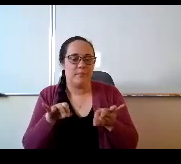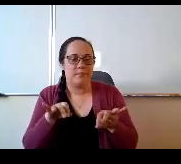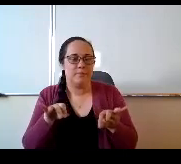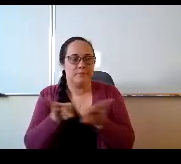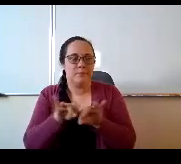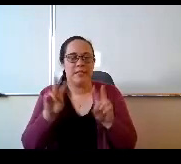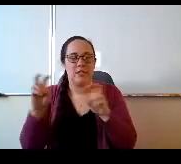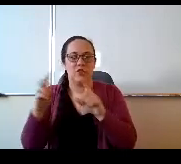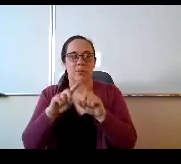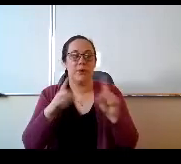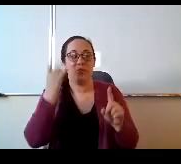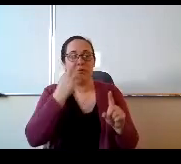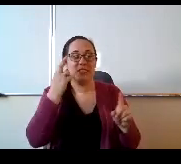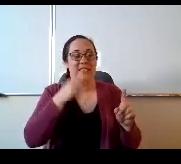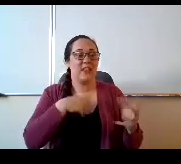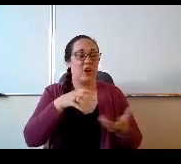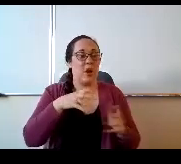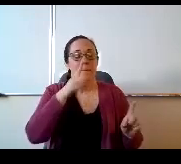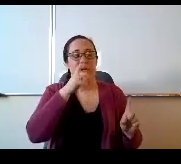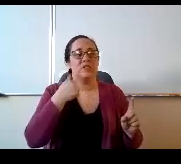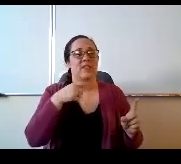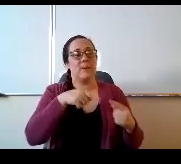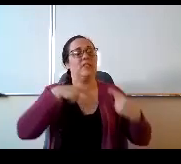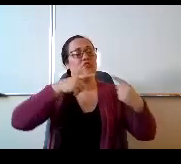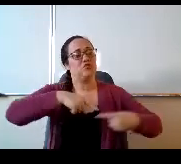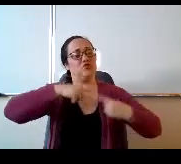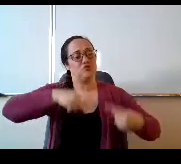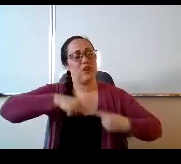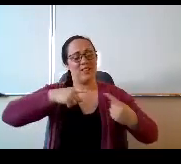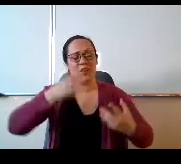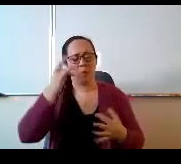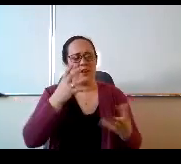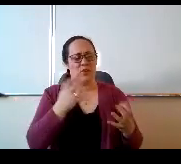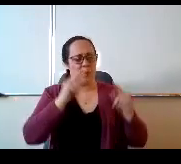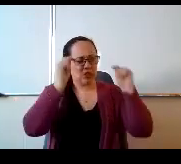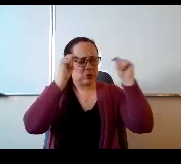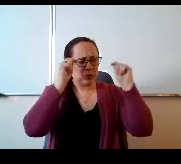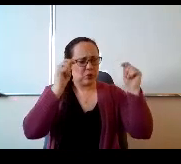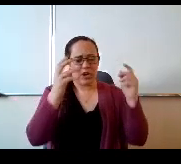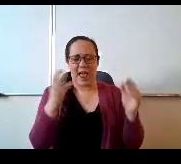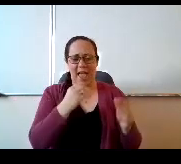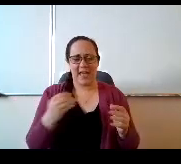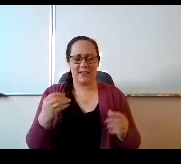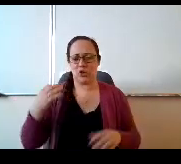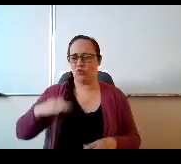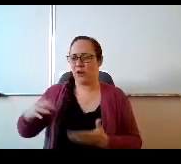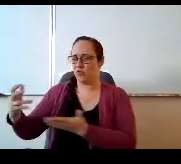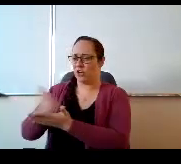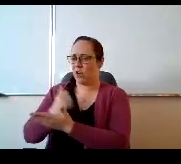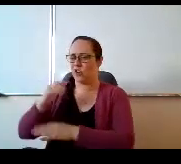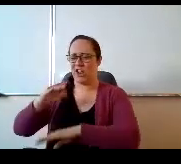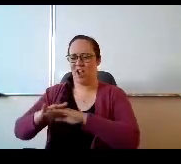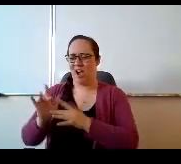Why would we want to do these? You know tutoring programs and credit recovery programs online. We want our kids there now.